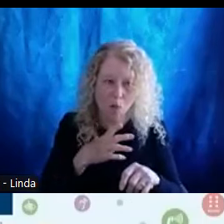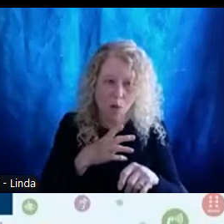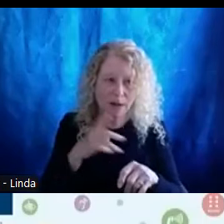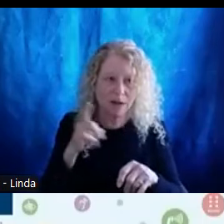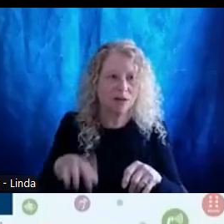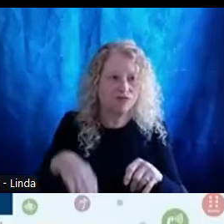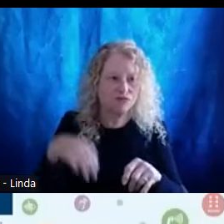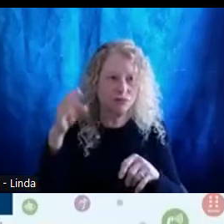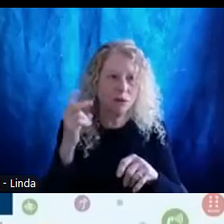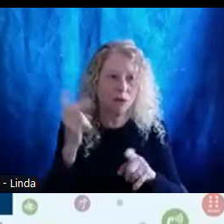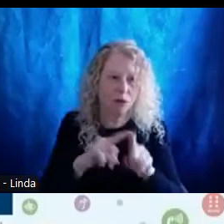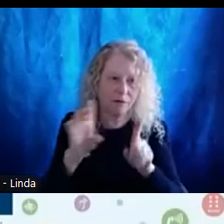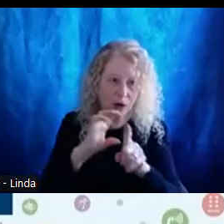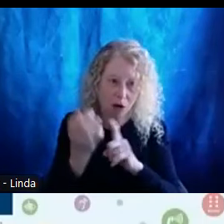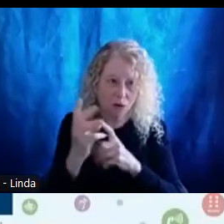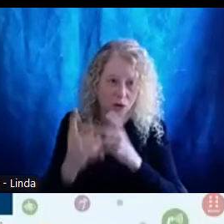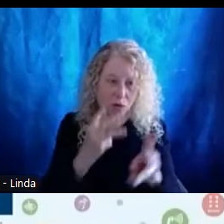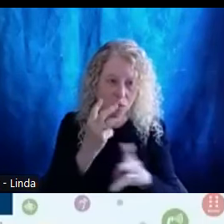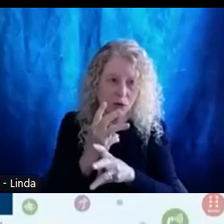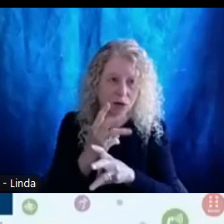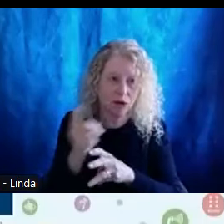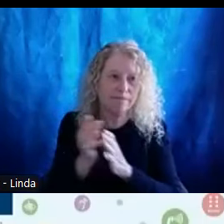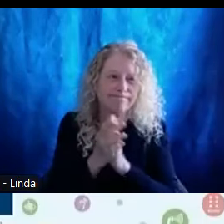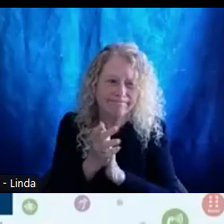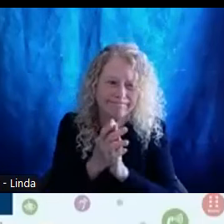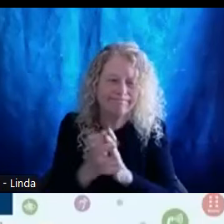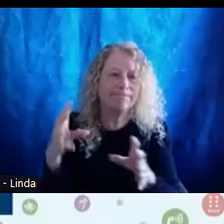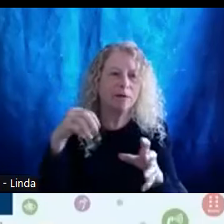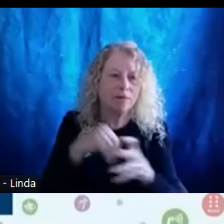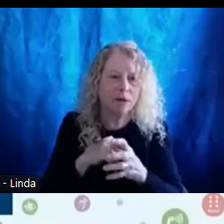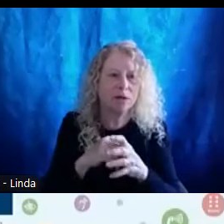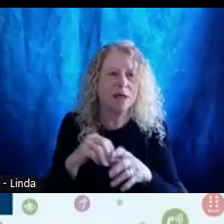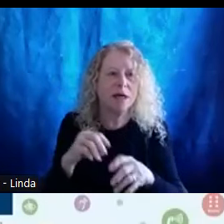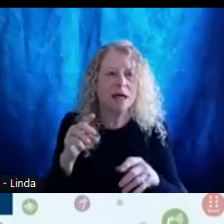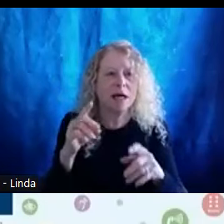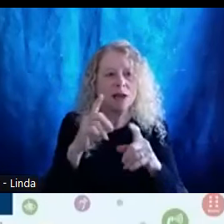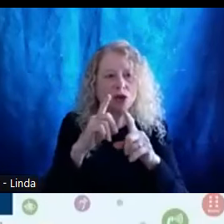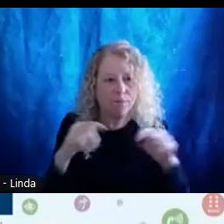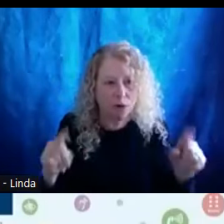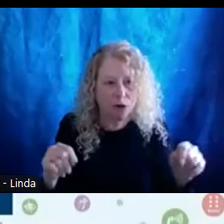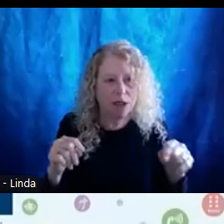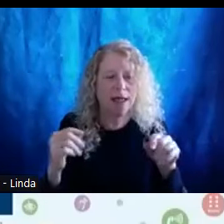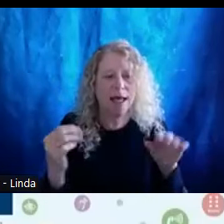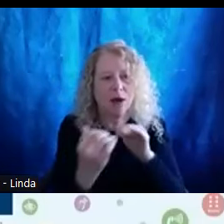found a passion to talk about diversity, equity and inclusion and belonging across race, disability, gender,